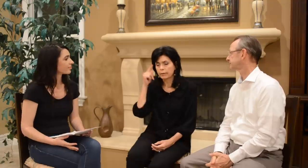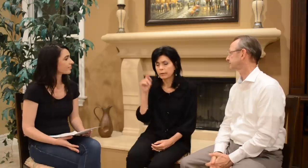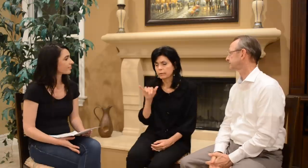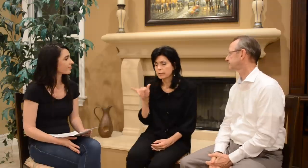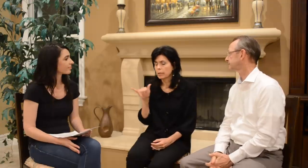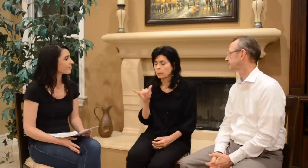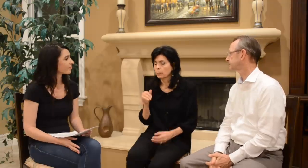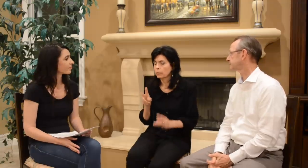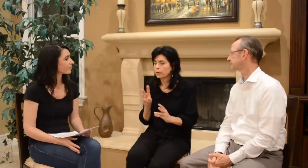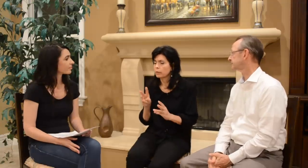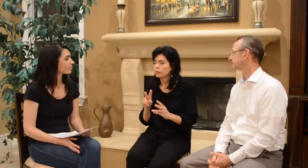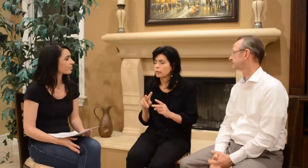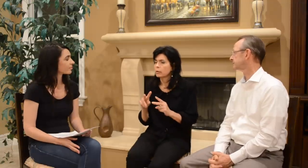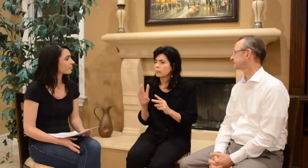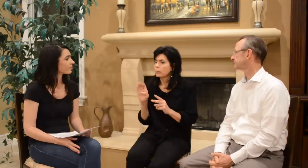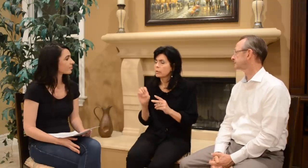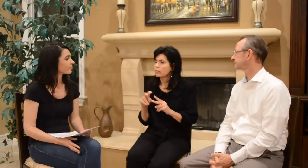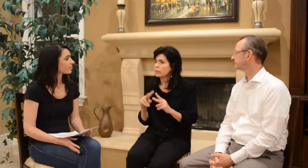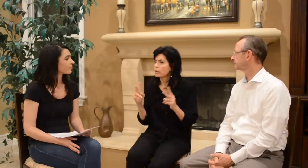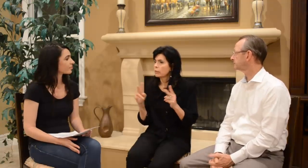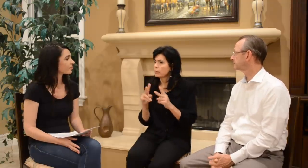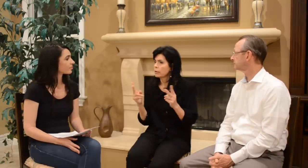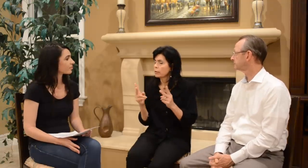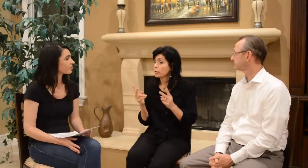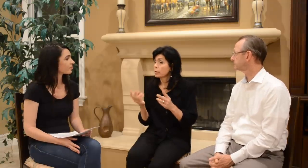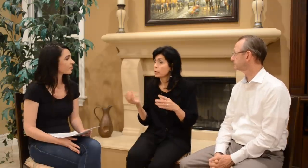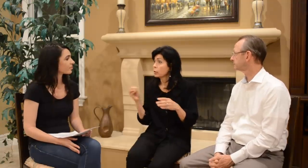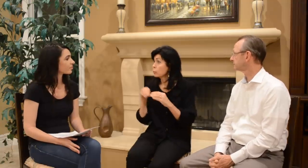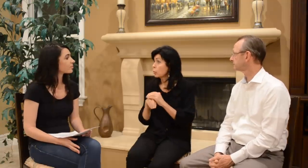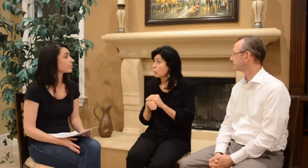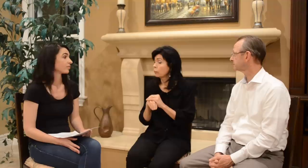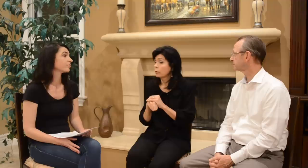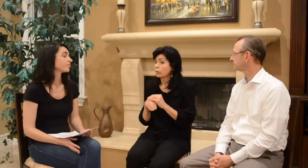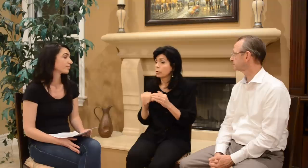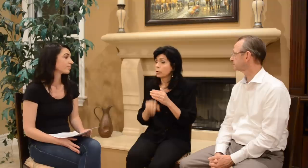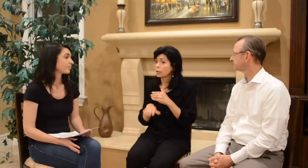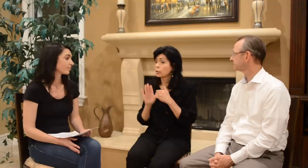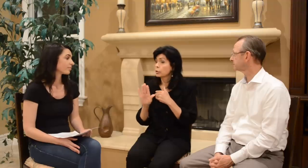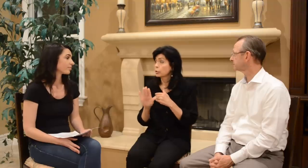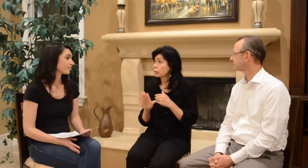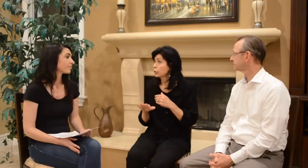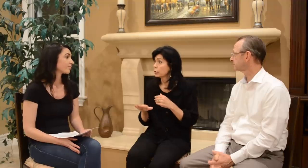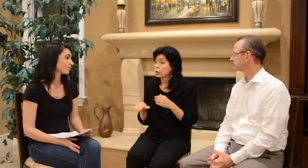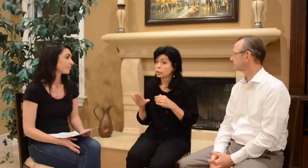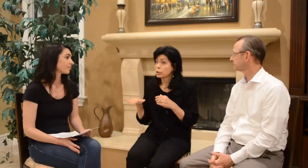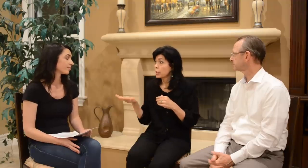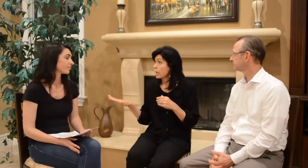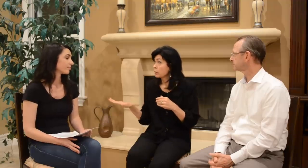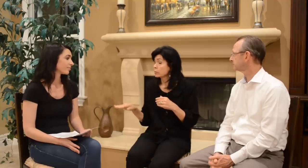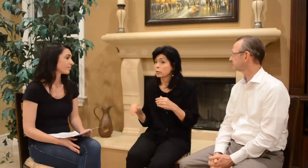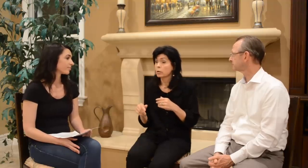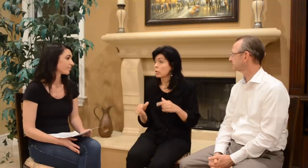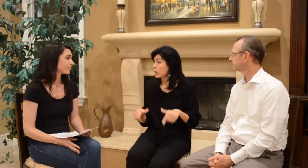I think the same way. Be very very involved in your child’s life.